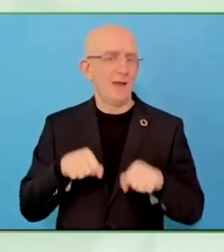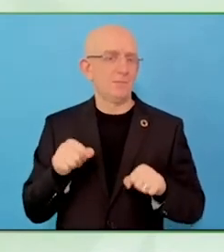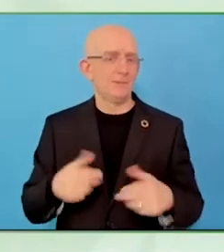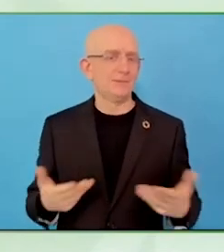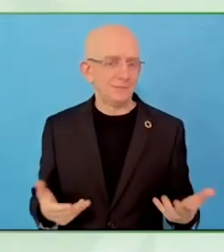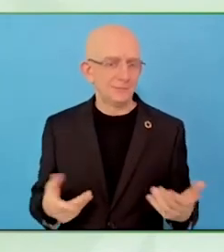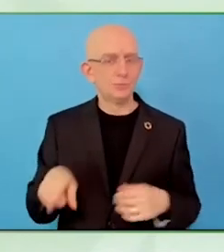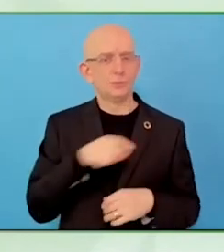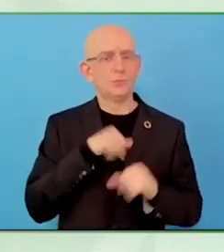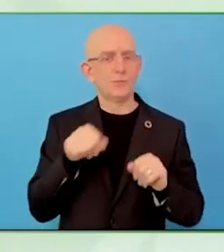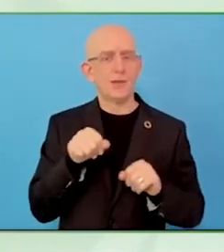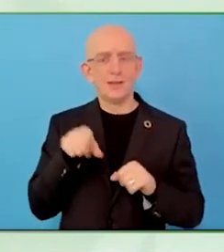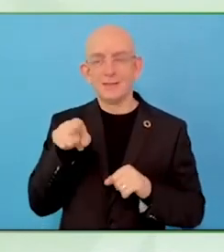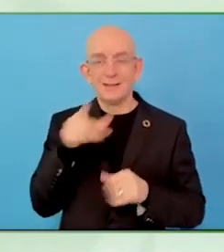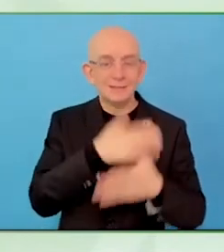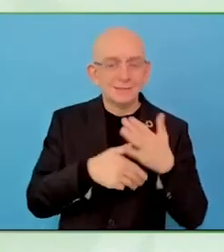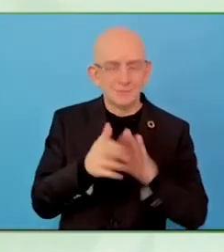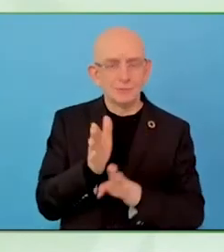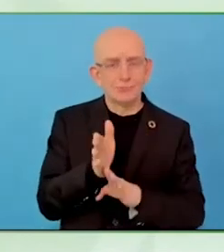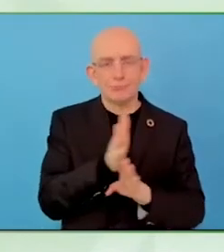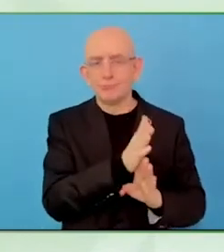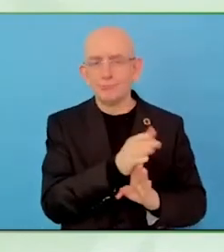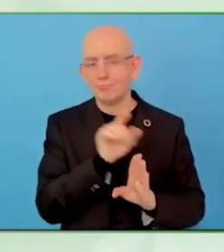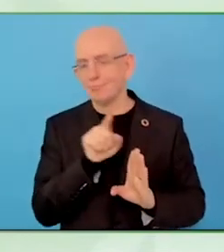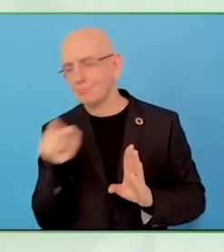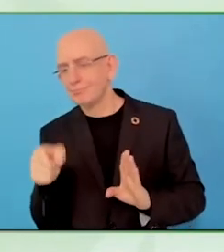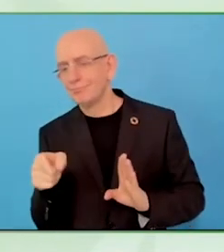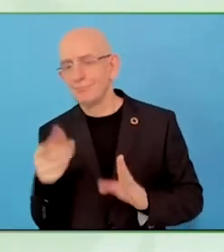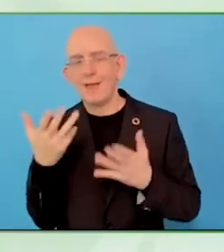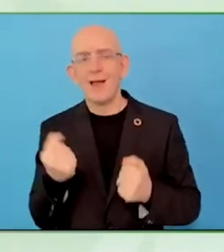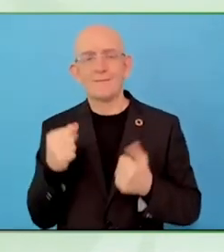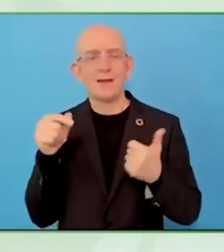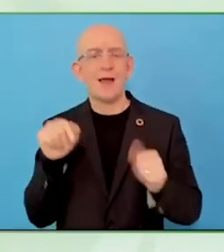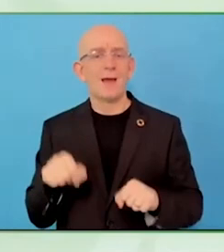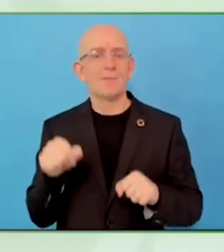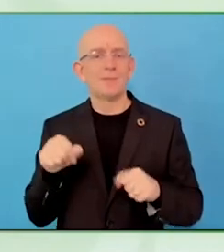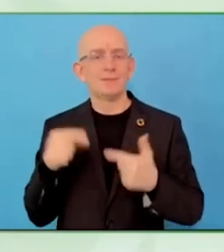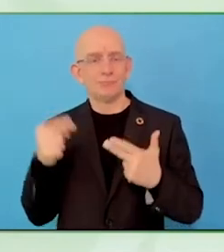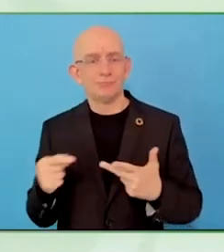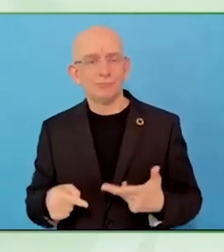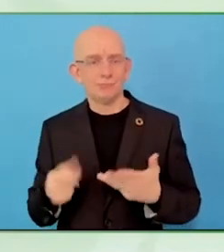I hope that one day we will be able to have more people with